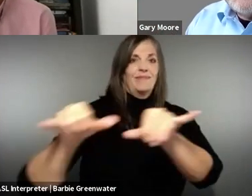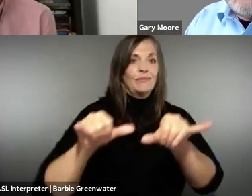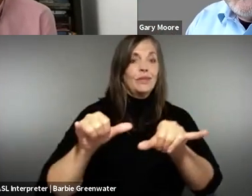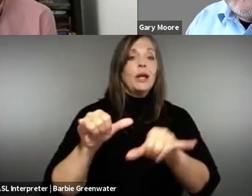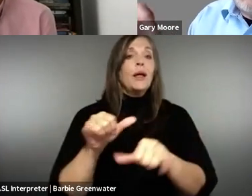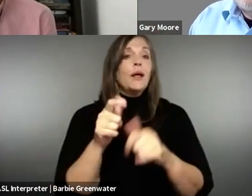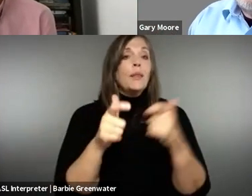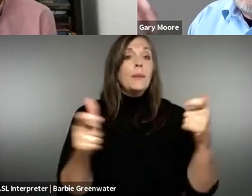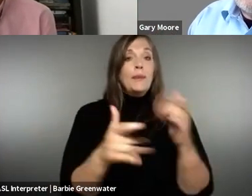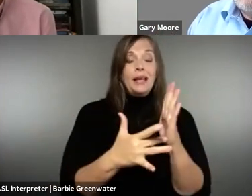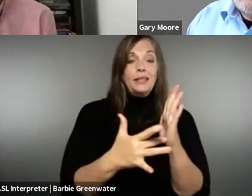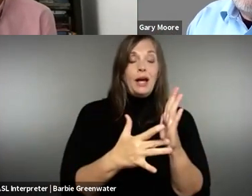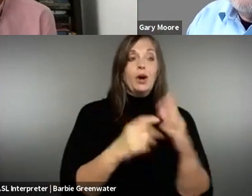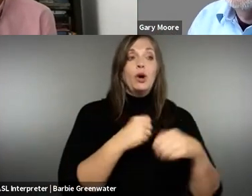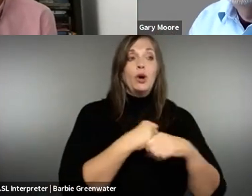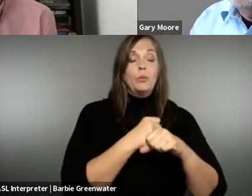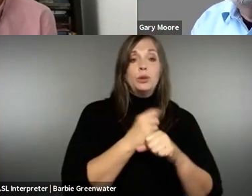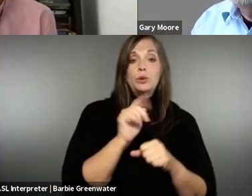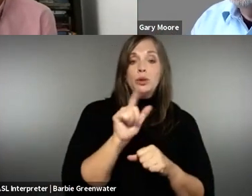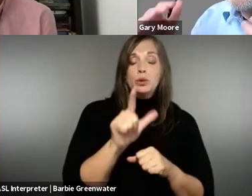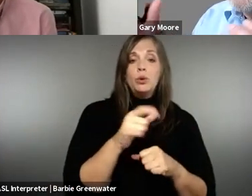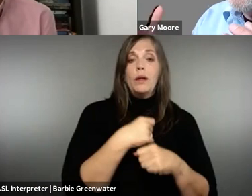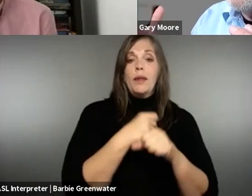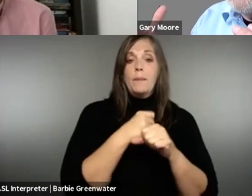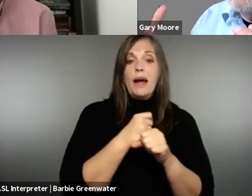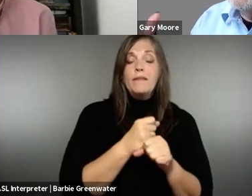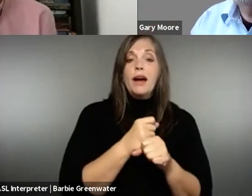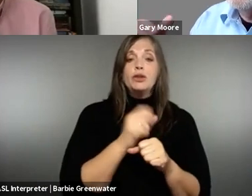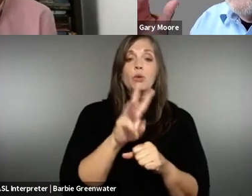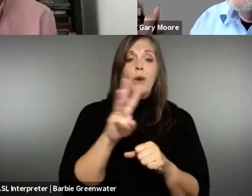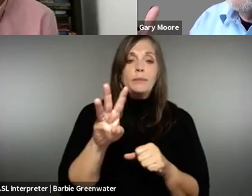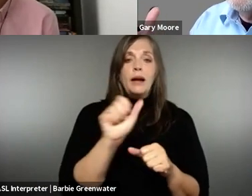more investment from big tech, the people who produce the tools